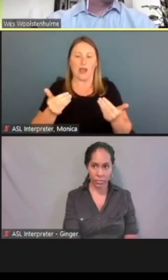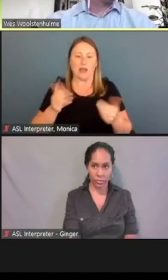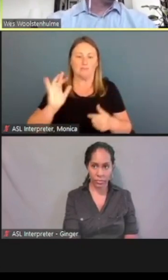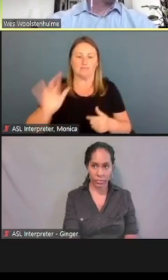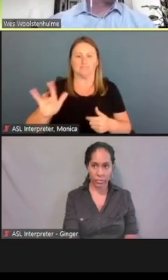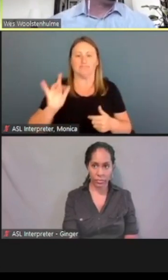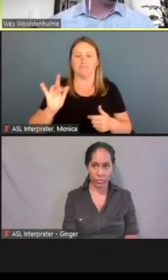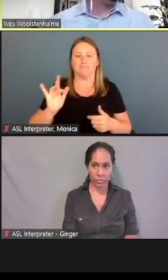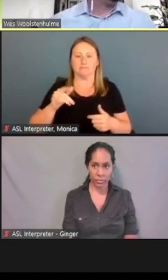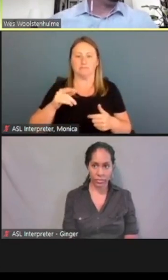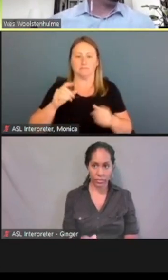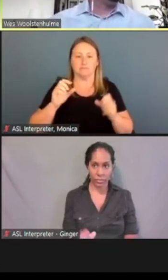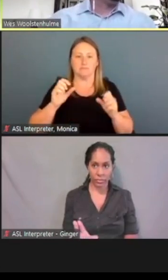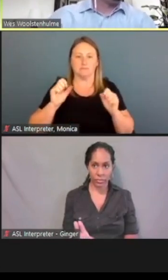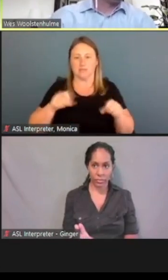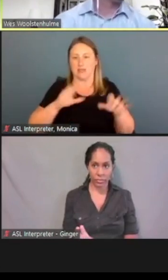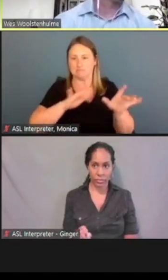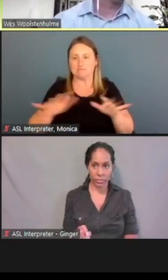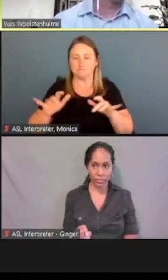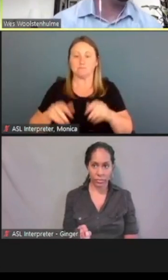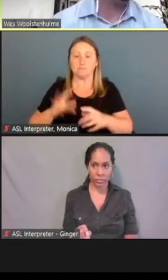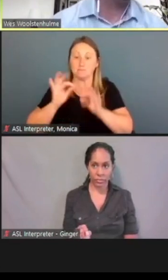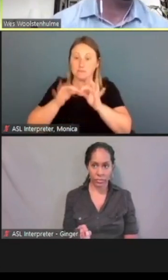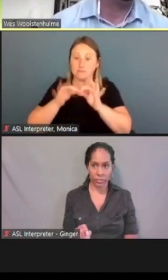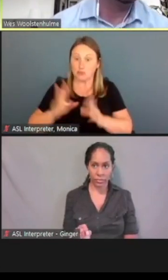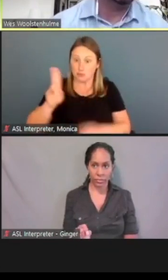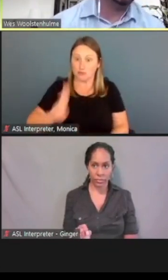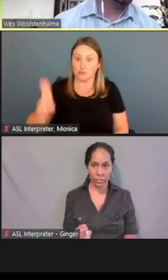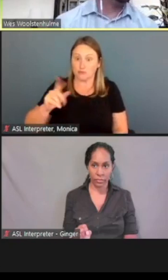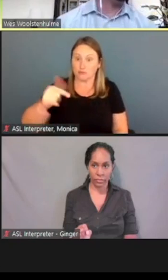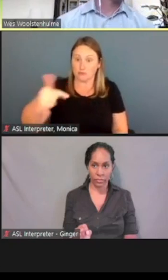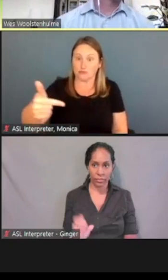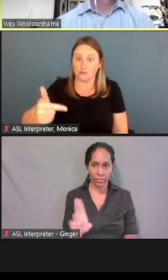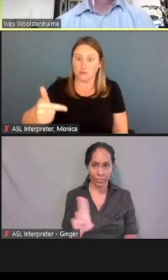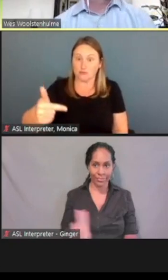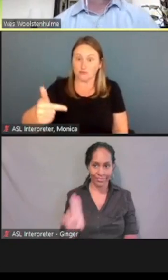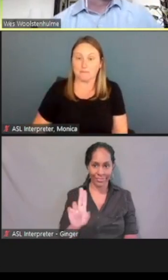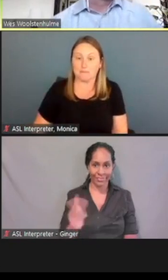So, I'll put in a username here. I'm applying for Jennifer Smith,